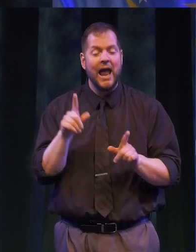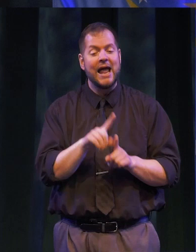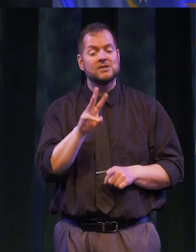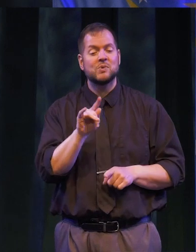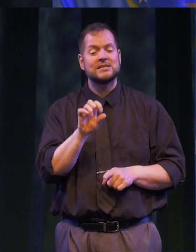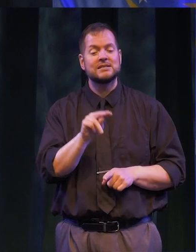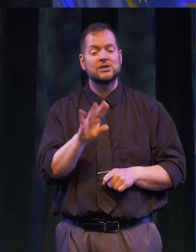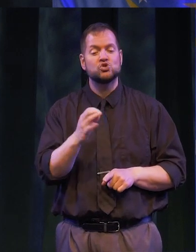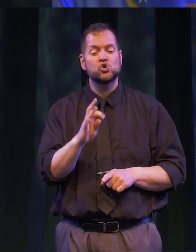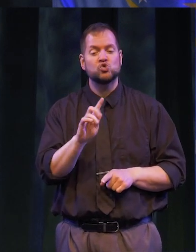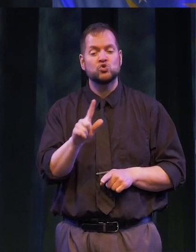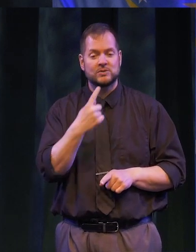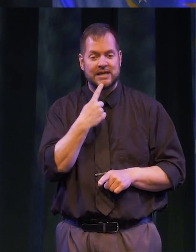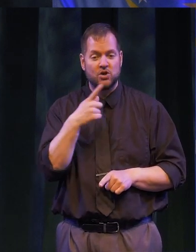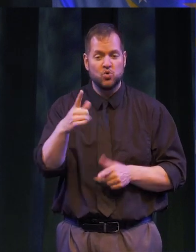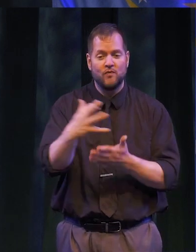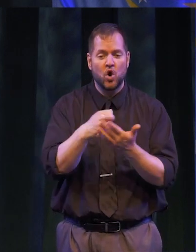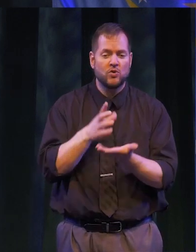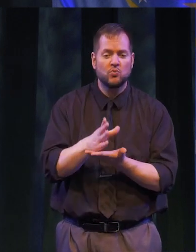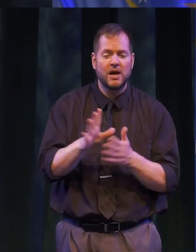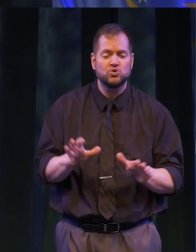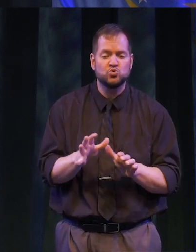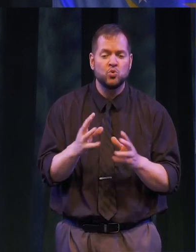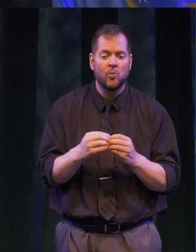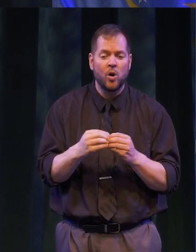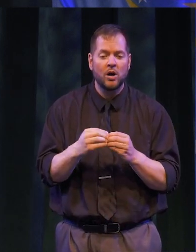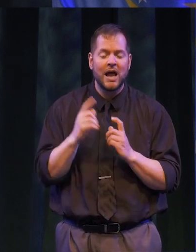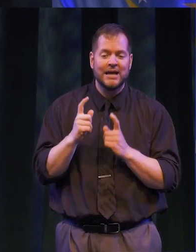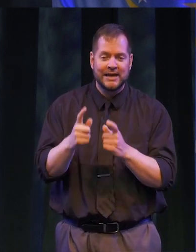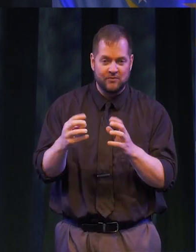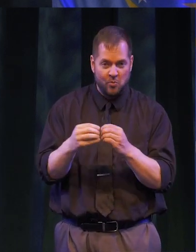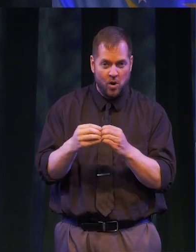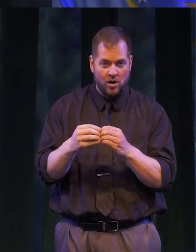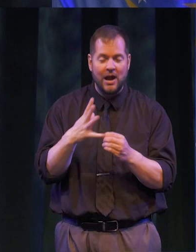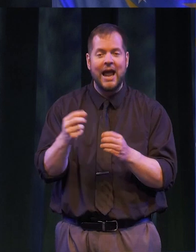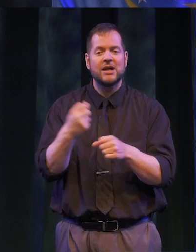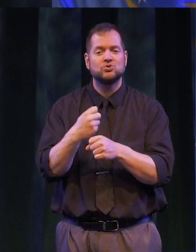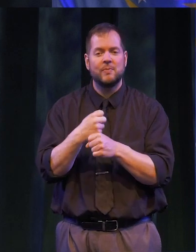CHURCHILL SAID; YOU HAVE EARNED THE RIGHT TO DO MORE, TO GIVE MORE, AND TO MAKE A PROFOUND